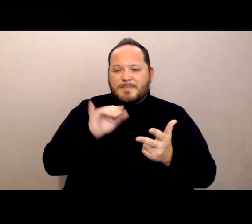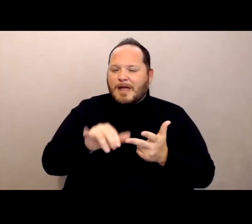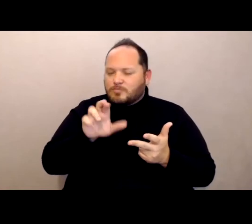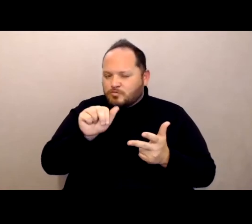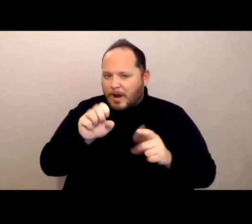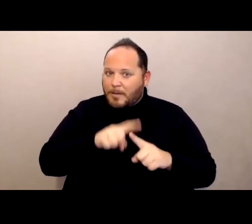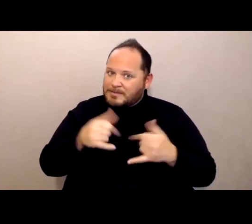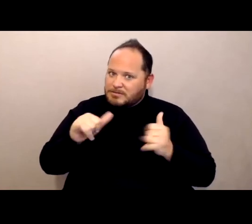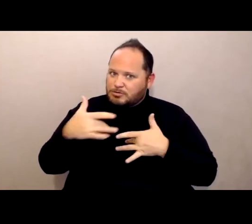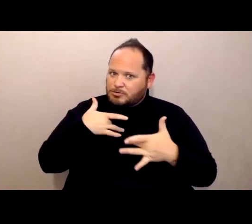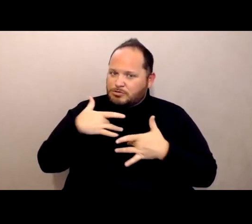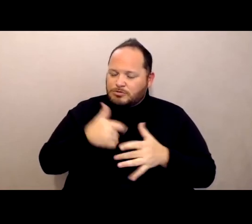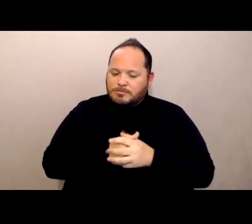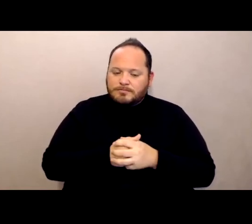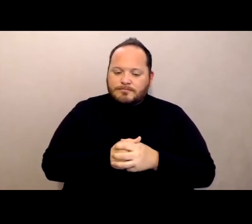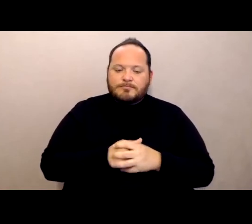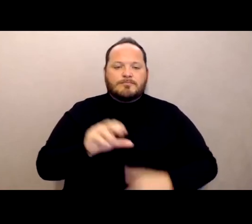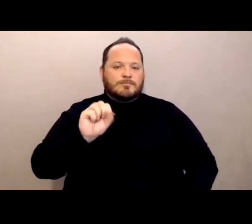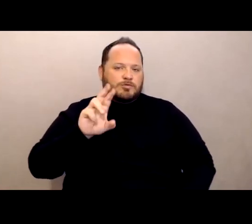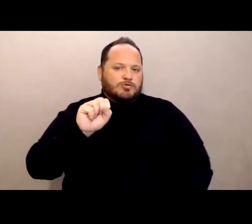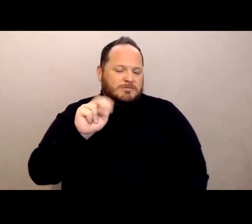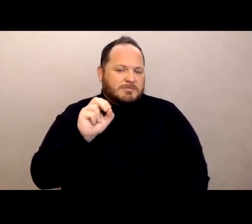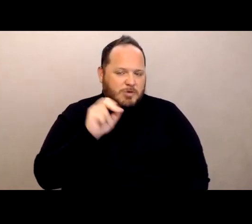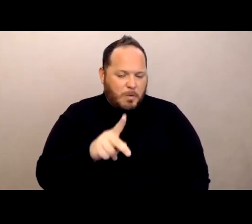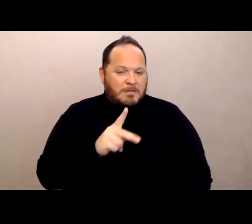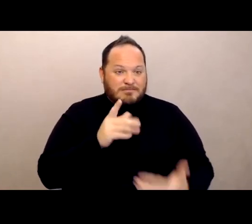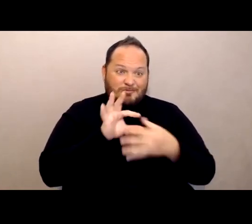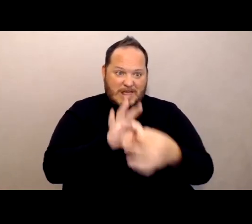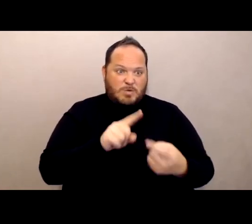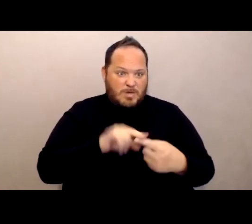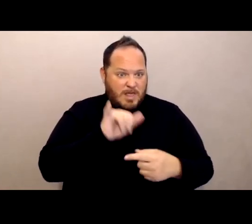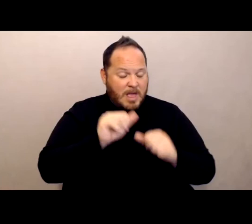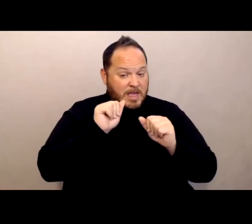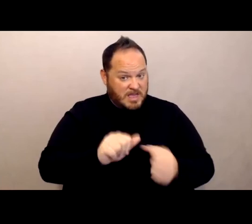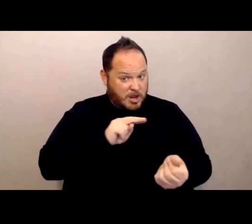[Susan] So I guess related to that is can a nursing home require that their workers get vaccinated?